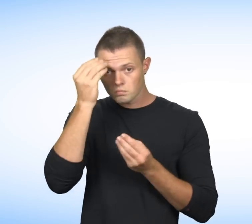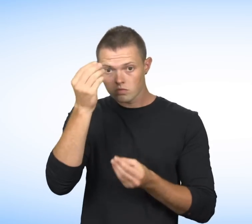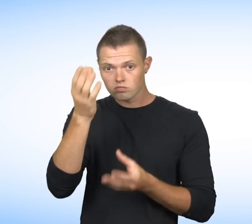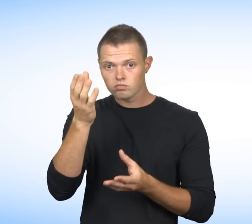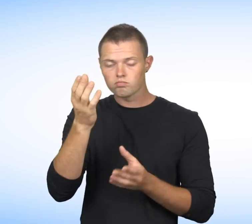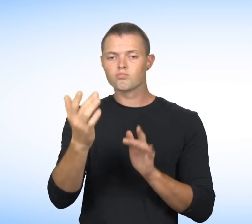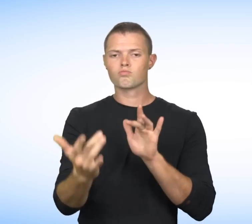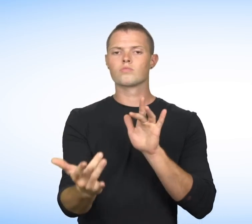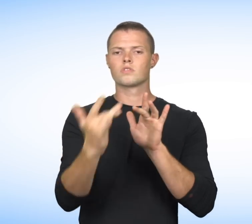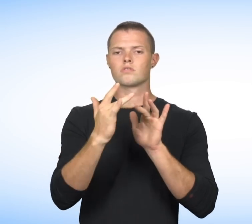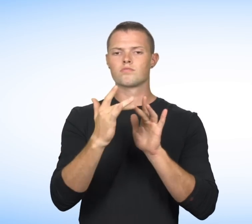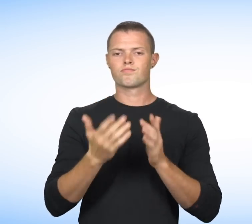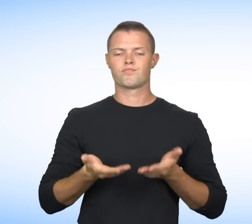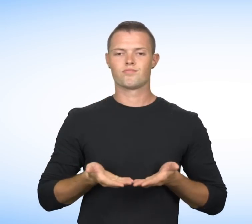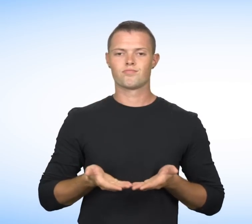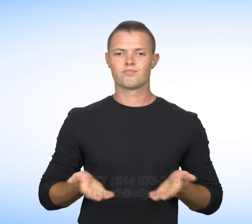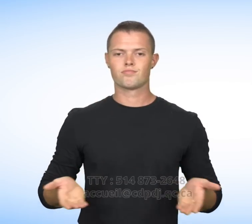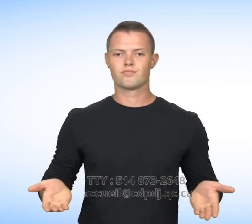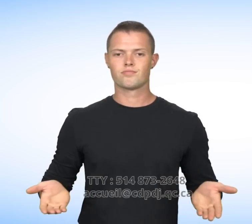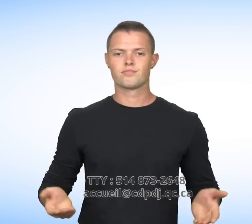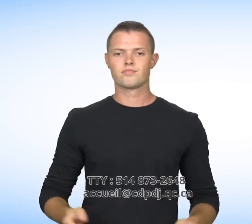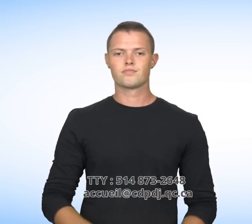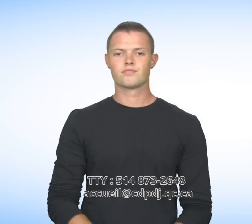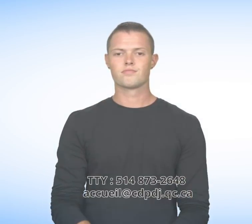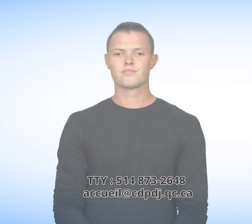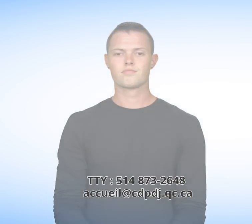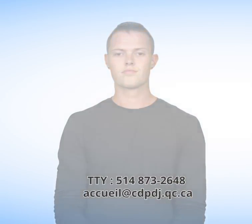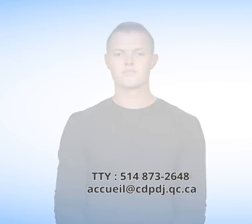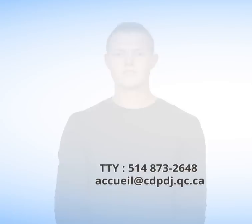Contact us: by TTY: 514 873-2648